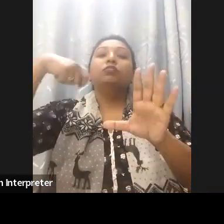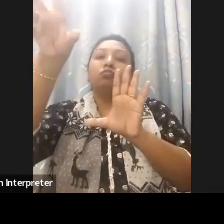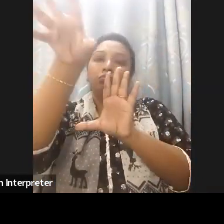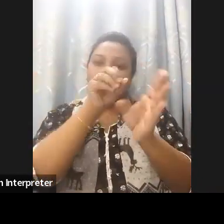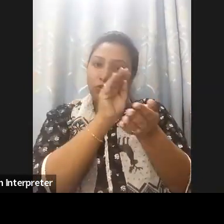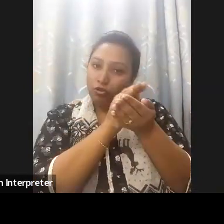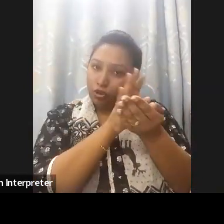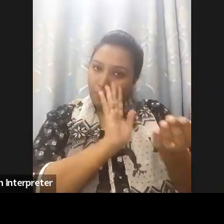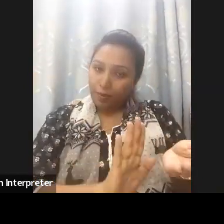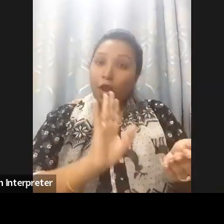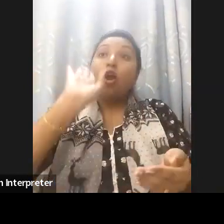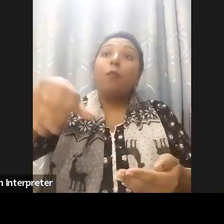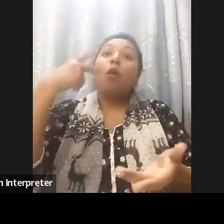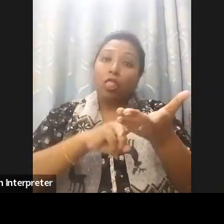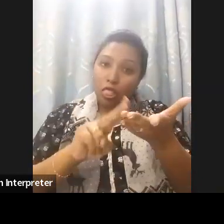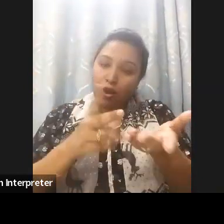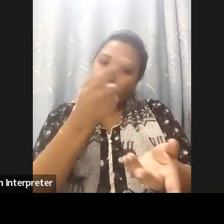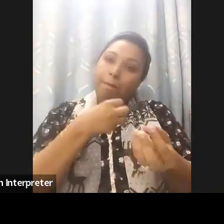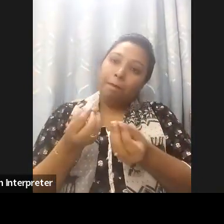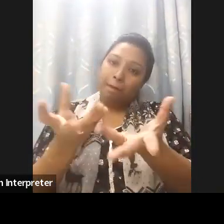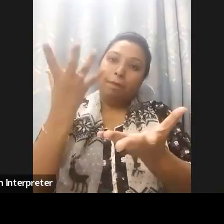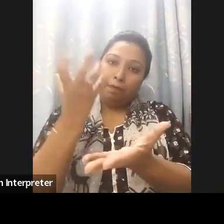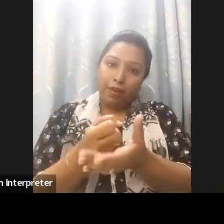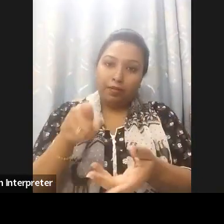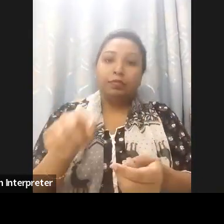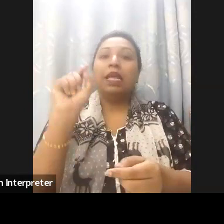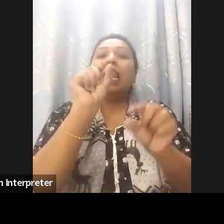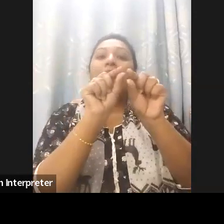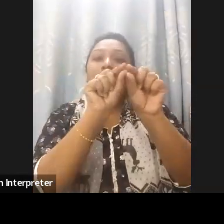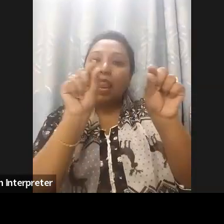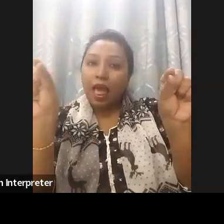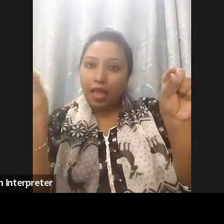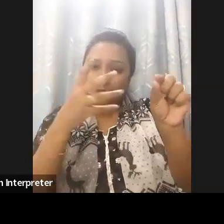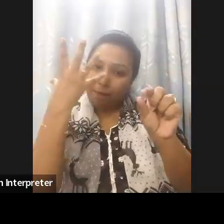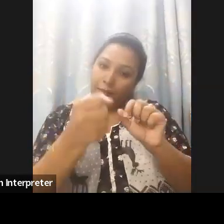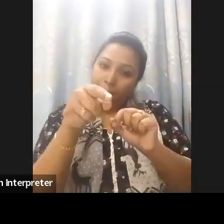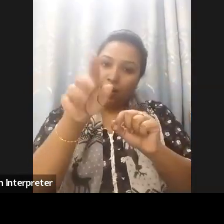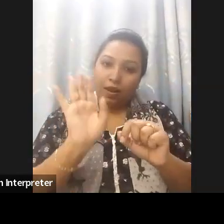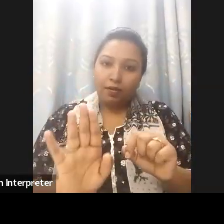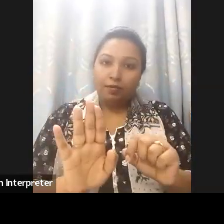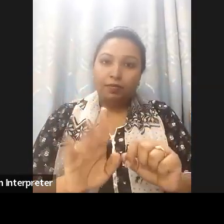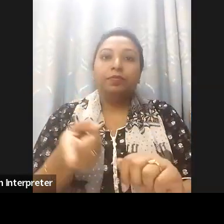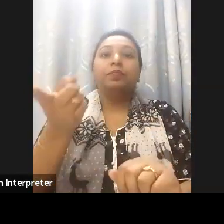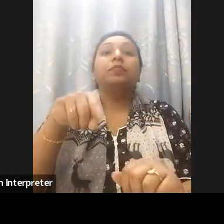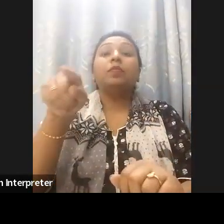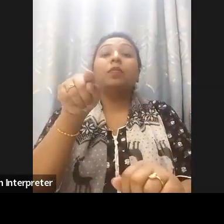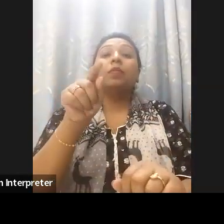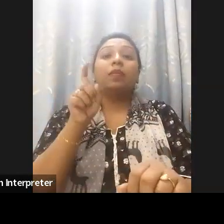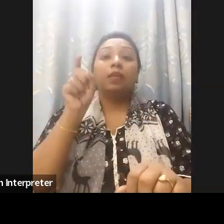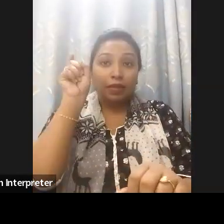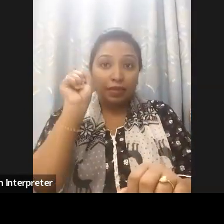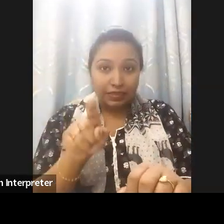public. Auto translated captions are available too to enable them please click show captions in